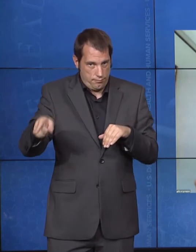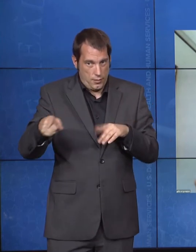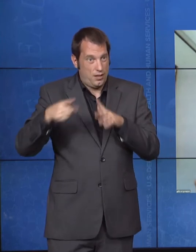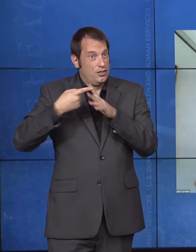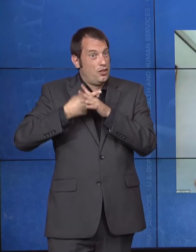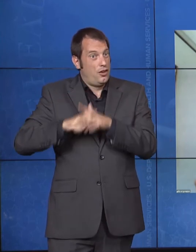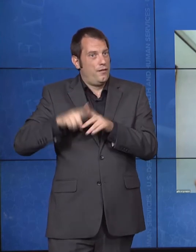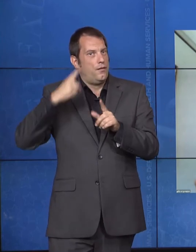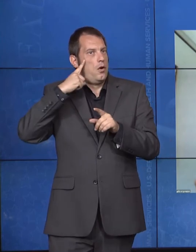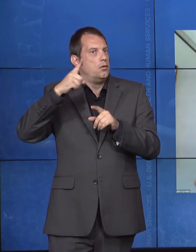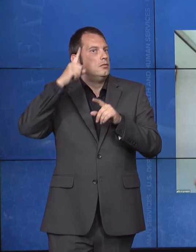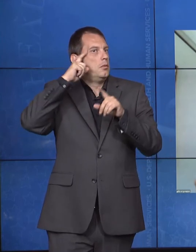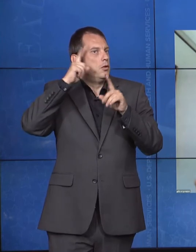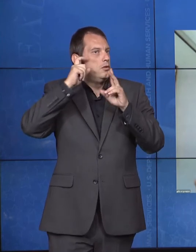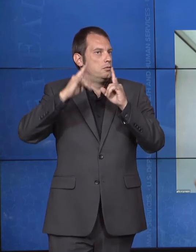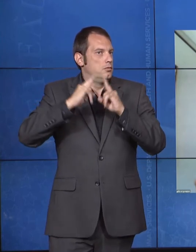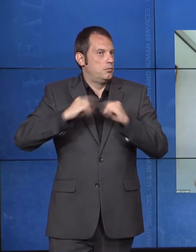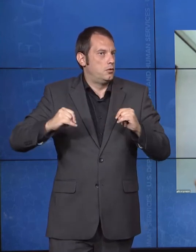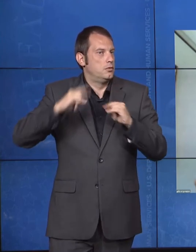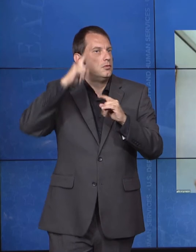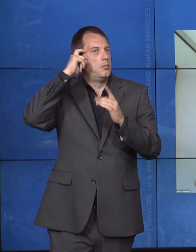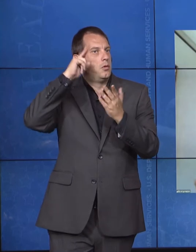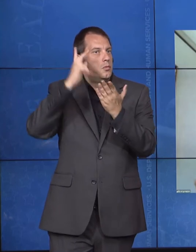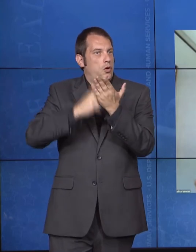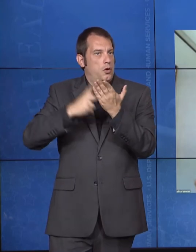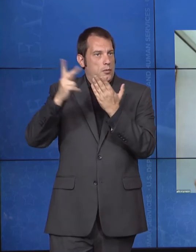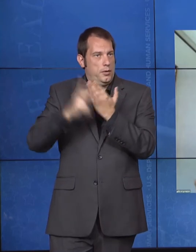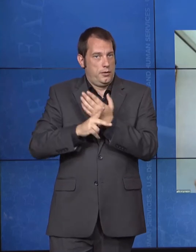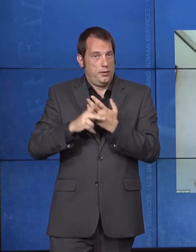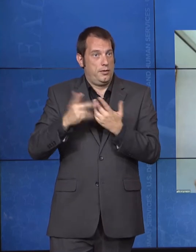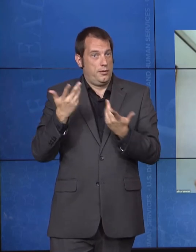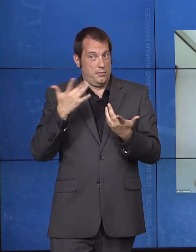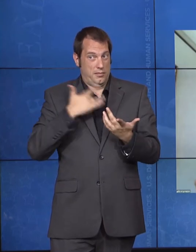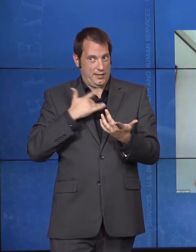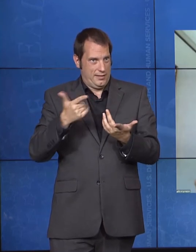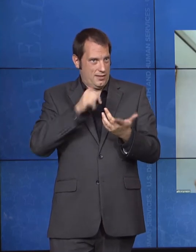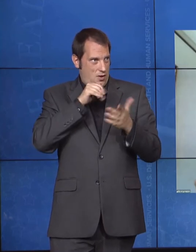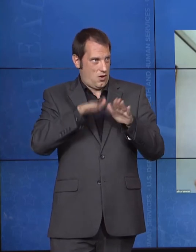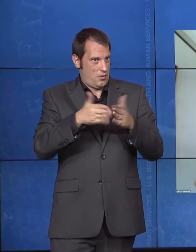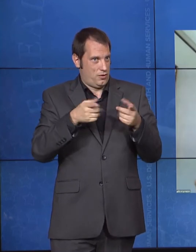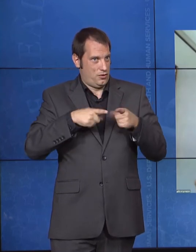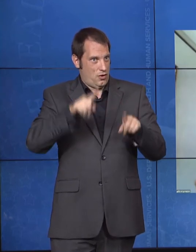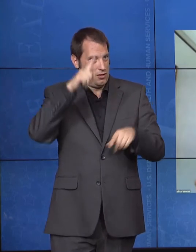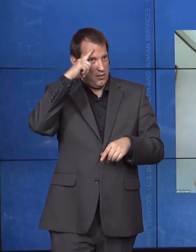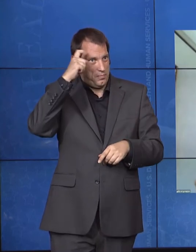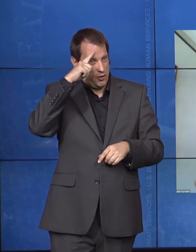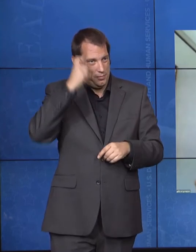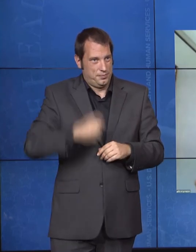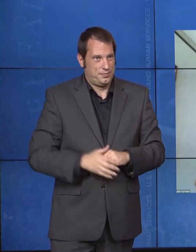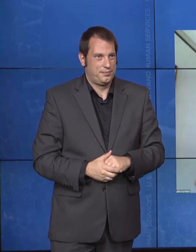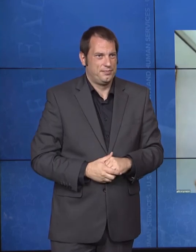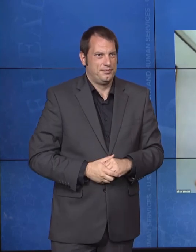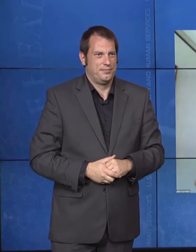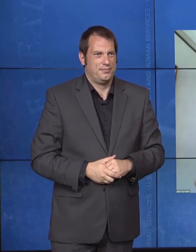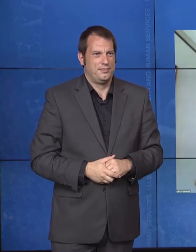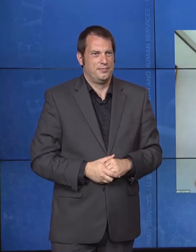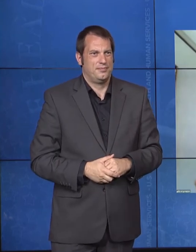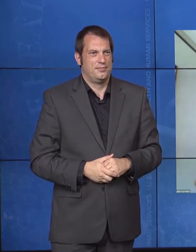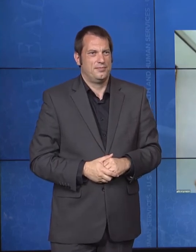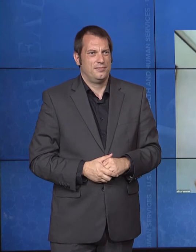in the summer. And we have been getting -- receiving different letters and information from sites,